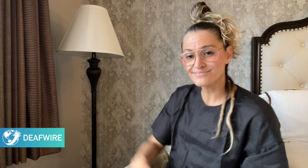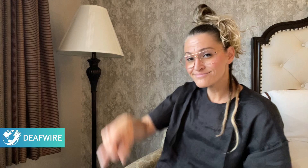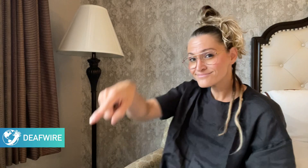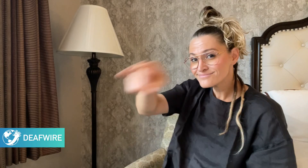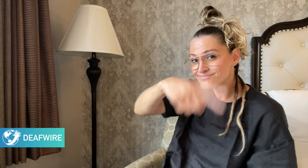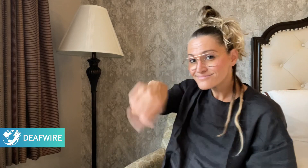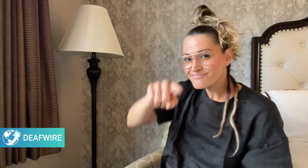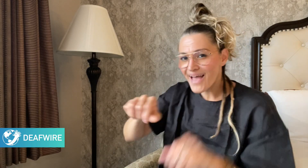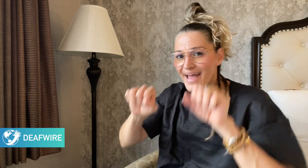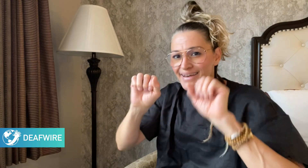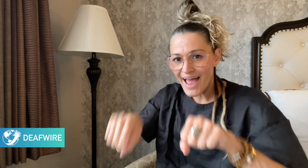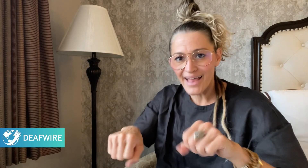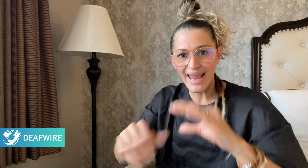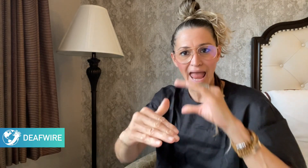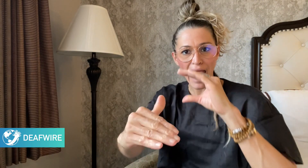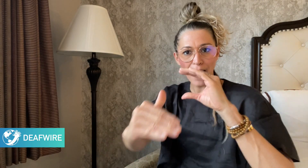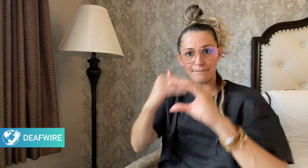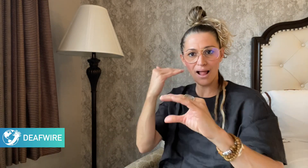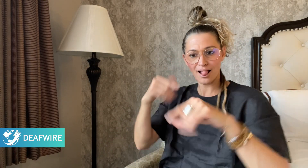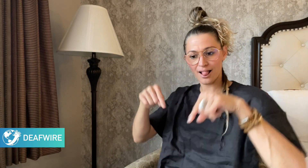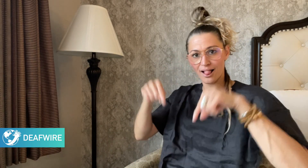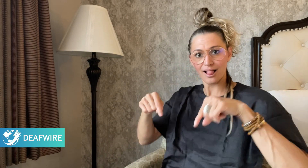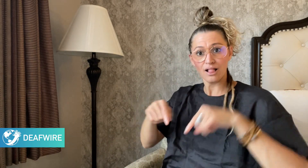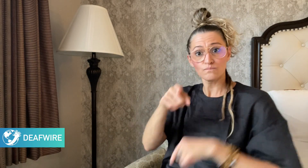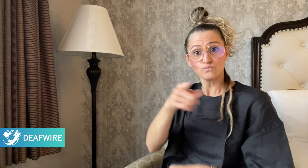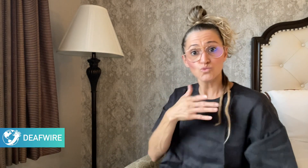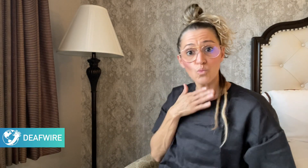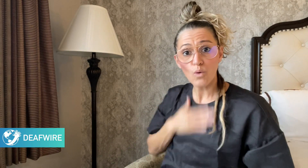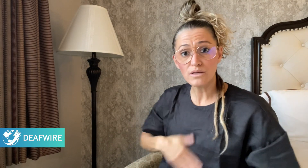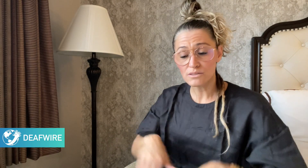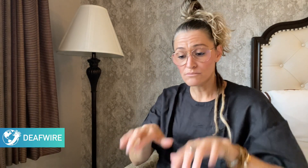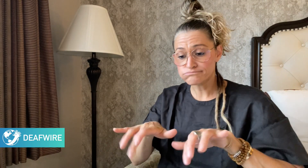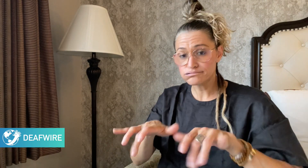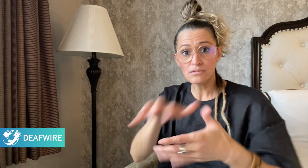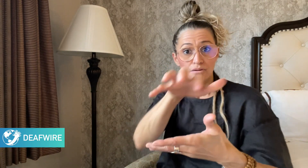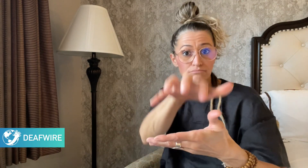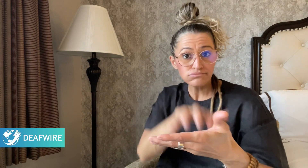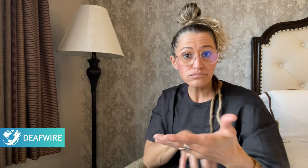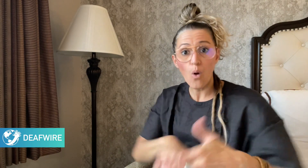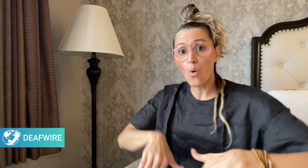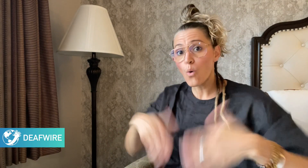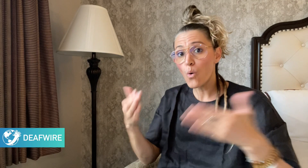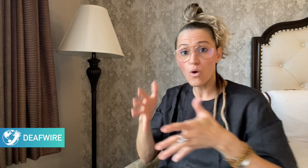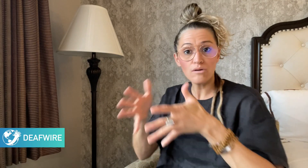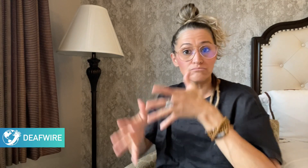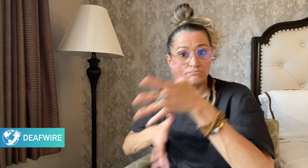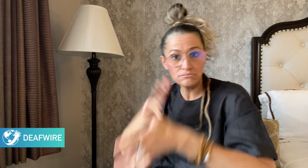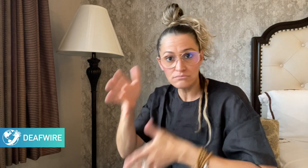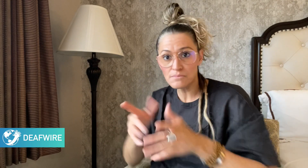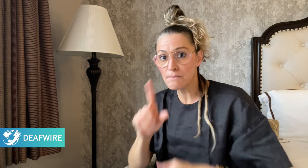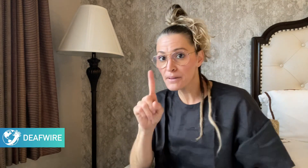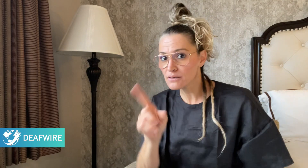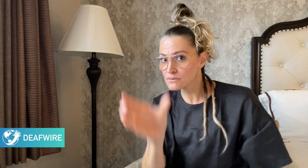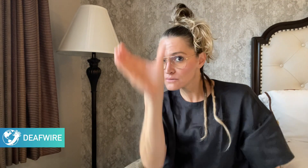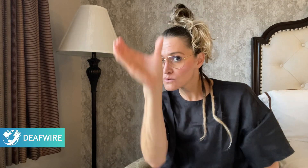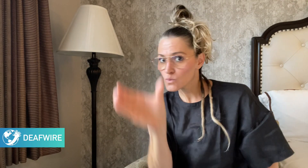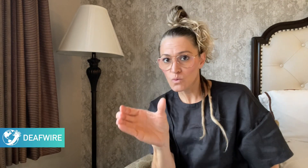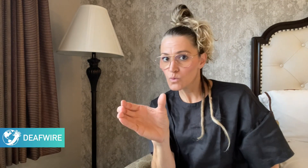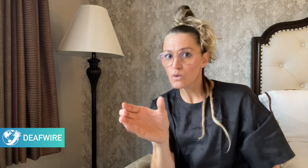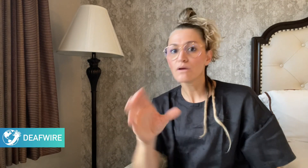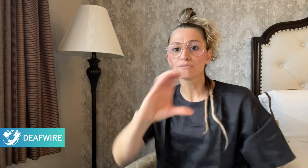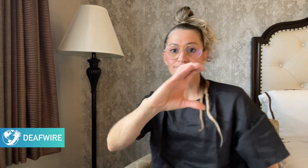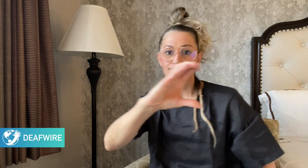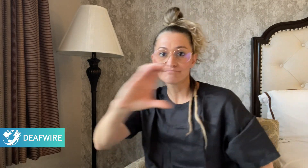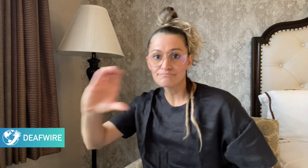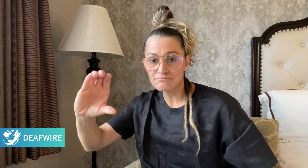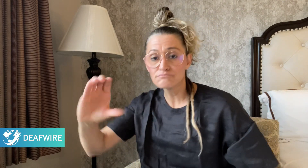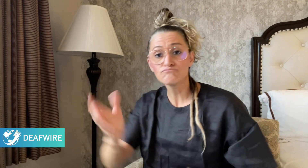You can email your text or video comments